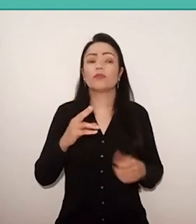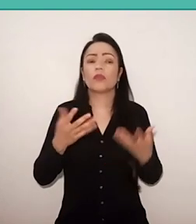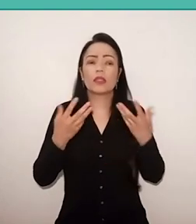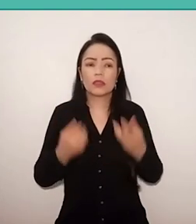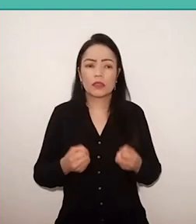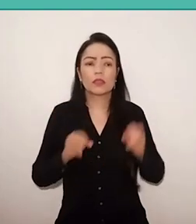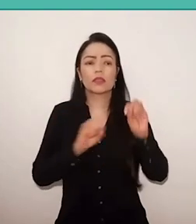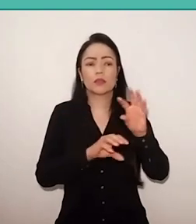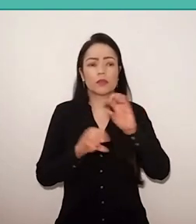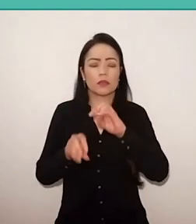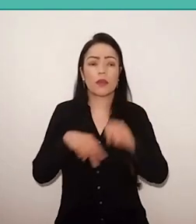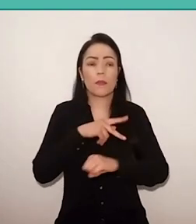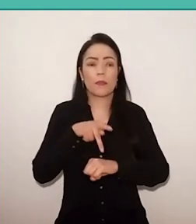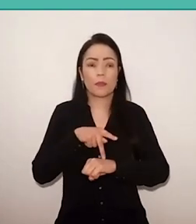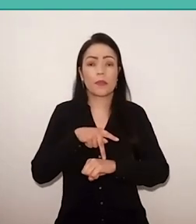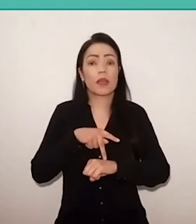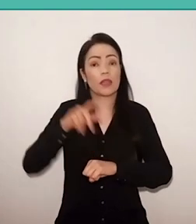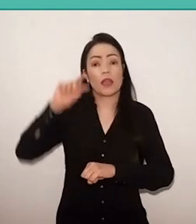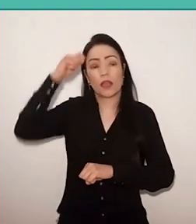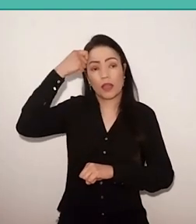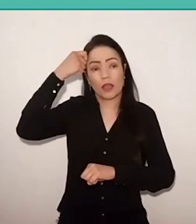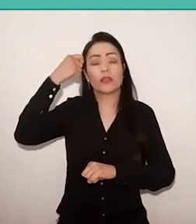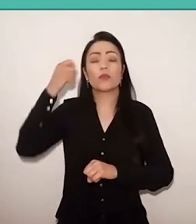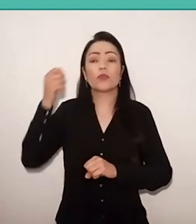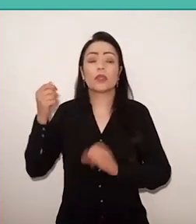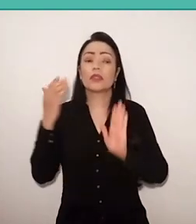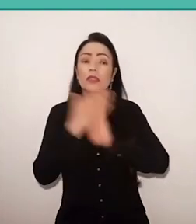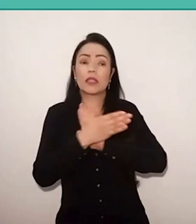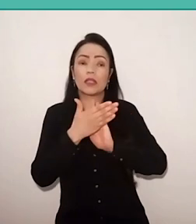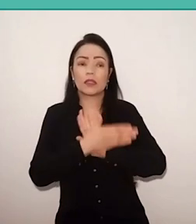of the African countries that left of the Portuguese colonial regime.